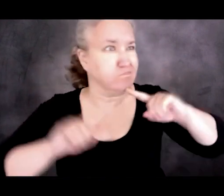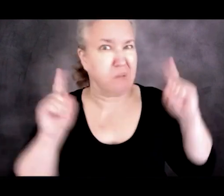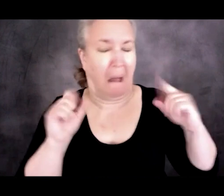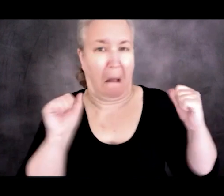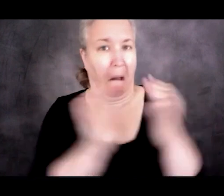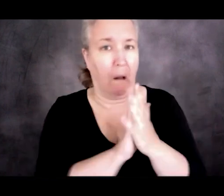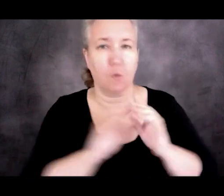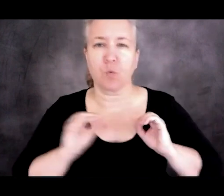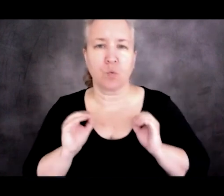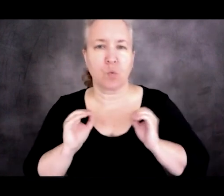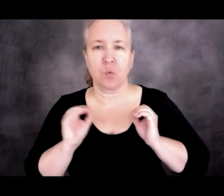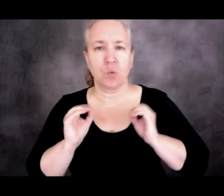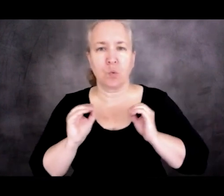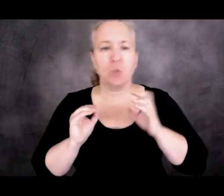So it is kind of an interesting question